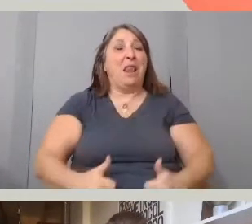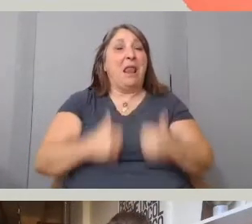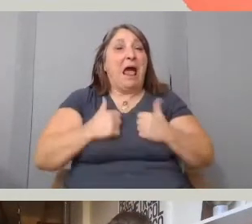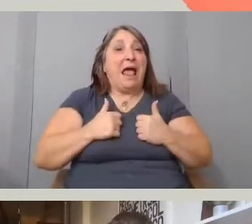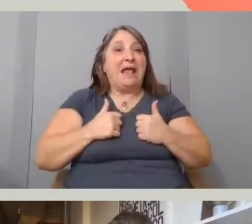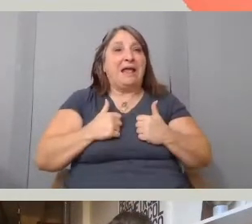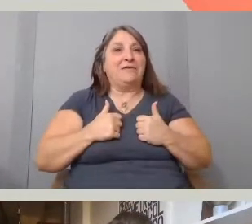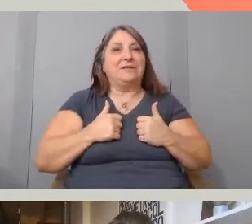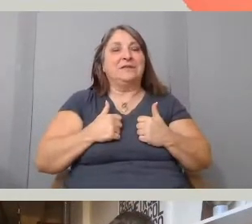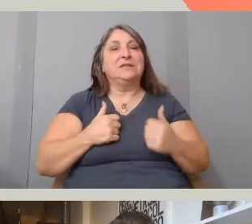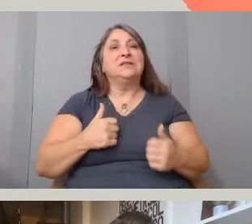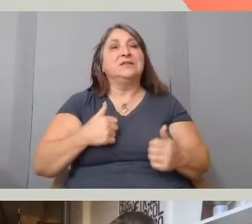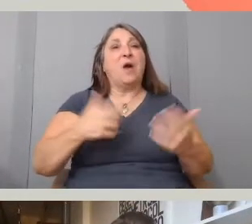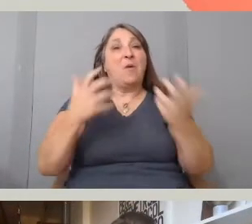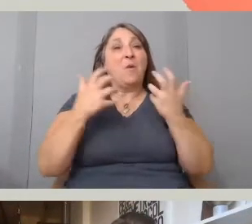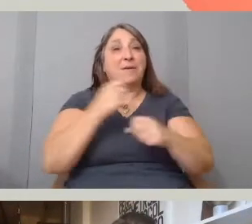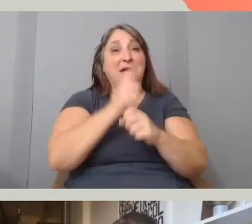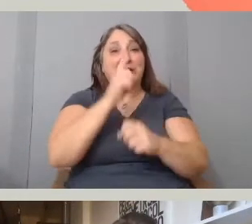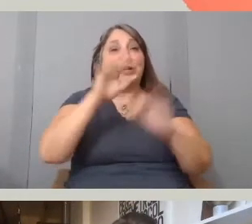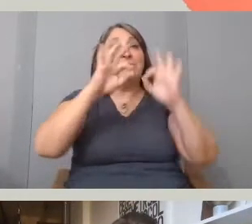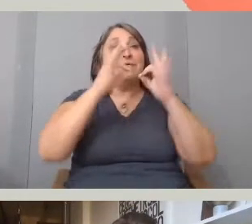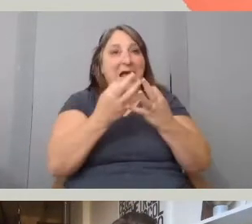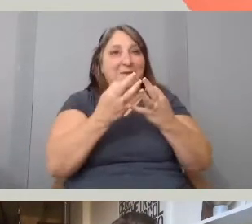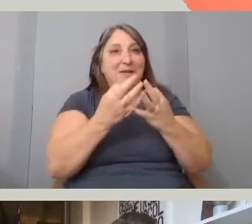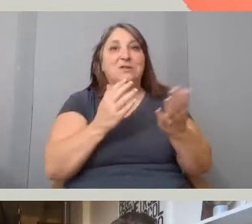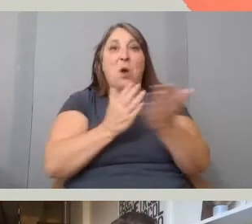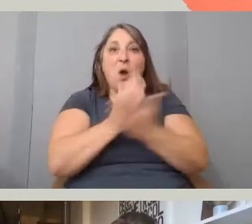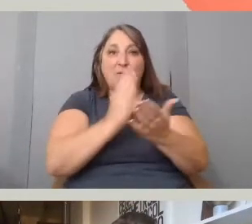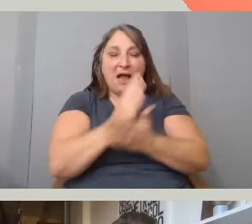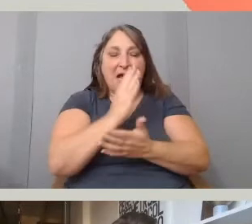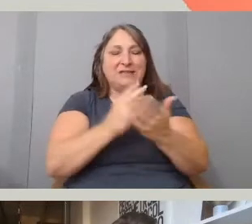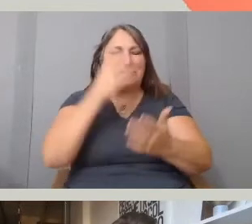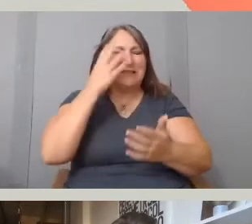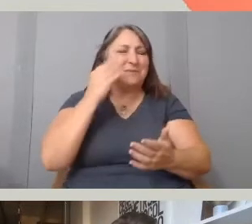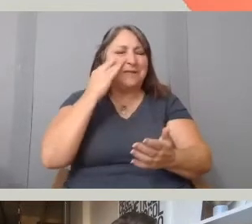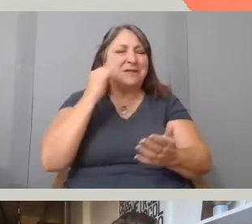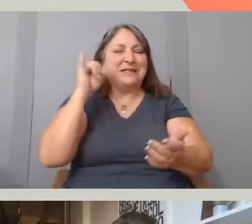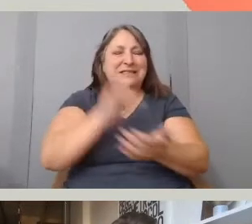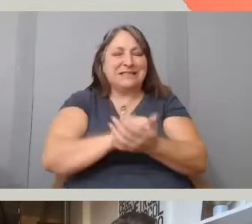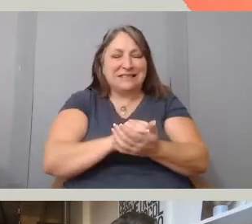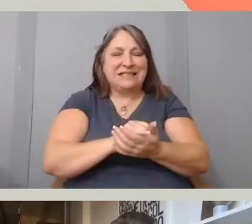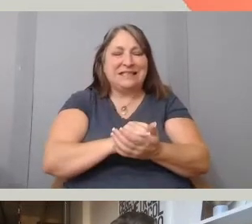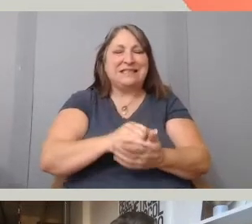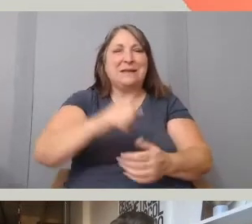they were okay to go through this journey again, they were okay to remember,